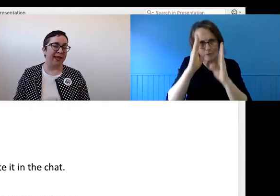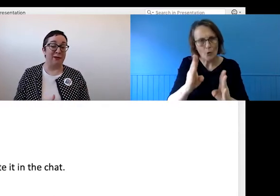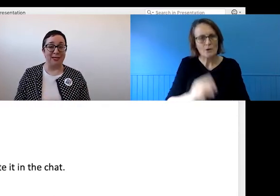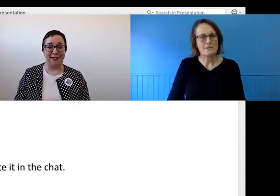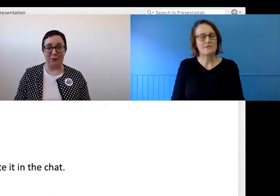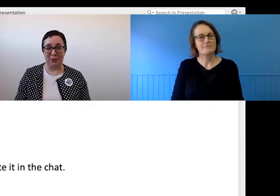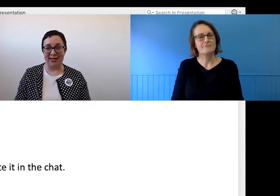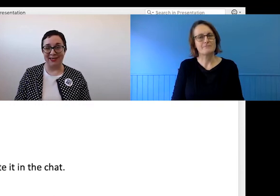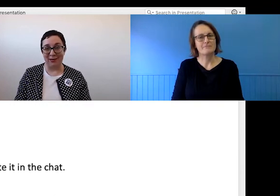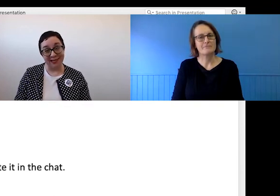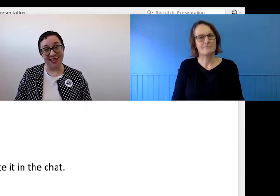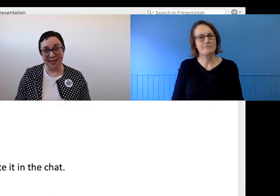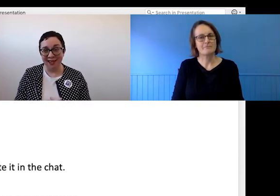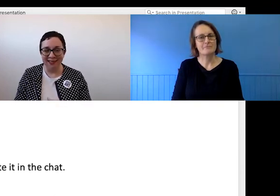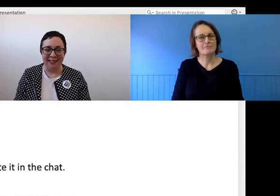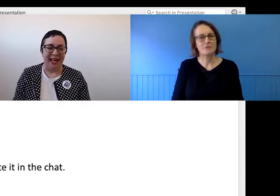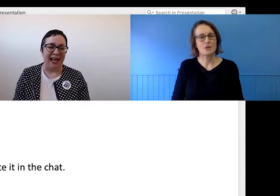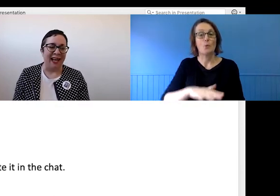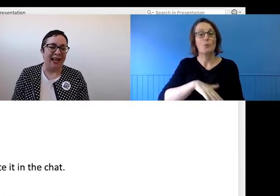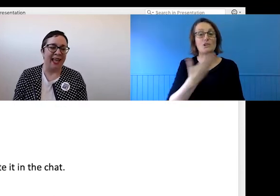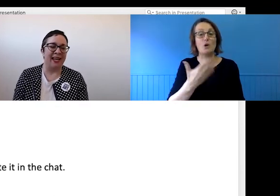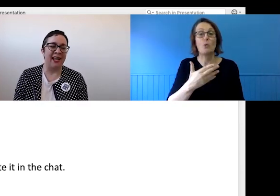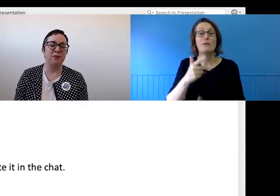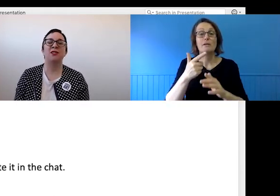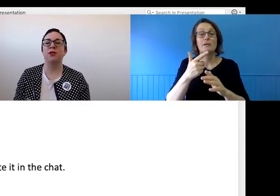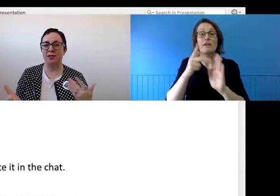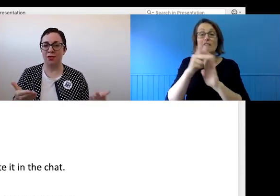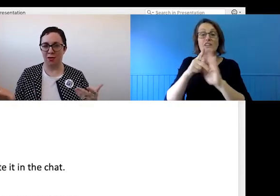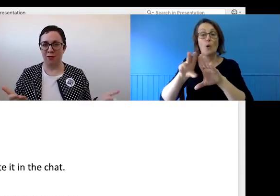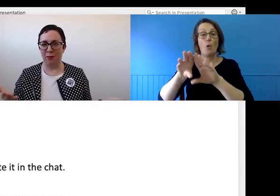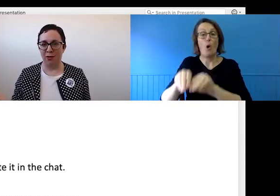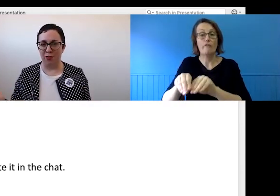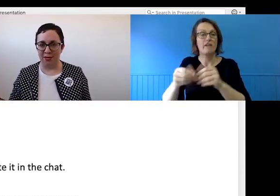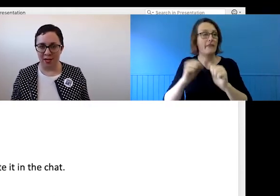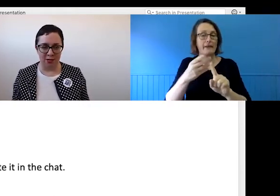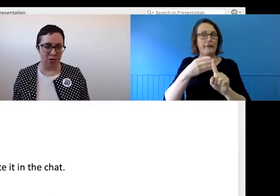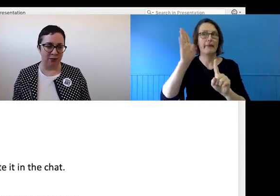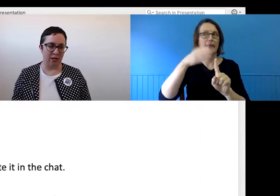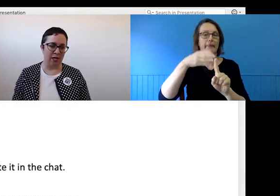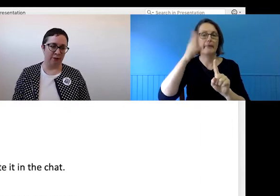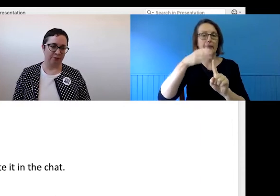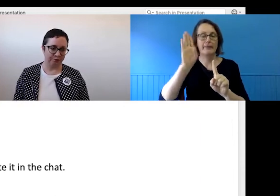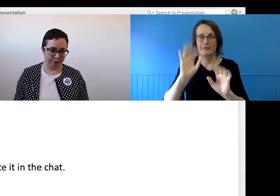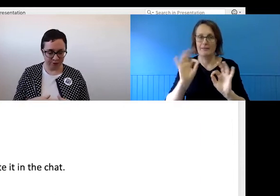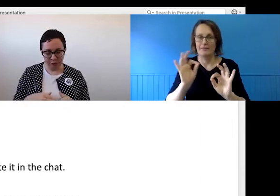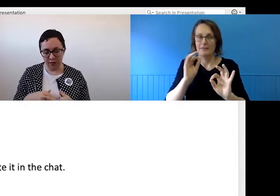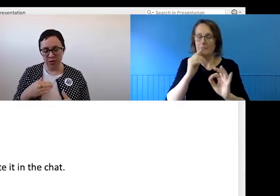It helps us avoid multitasking and it helps us read those non-verbal cues I talked about earlier.